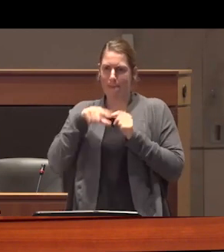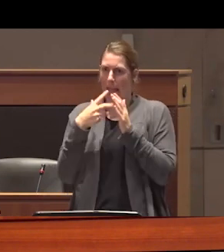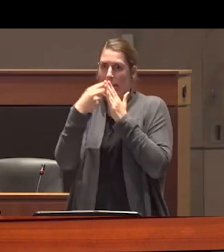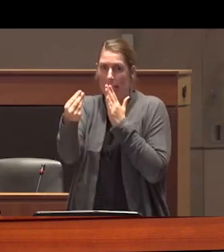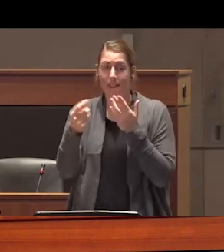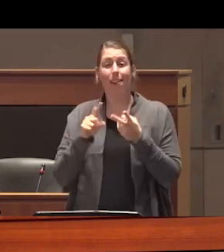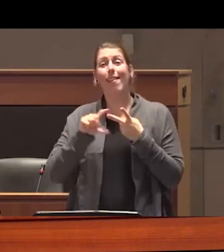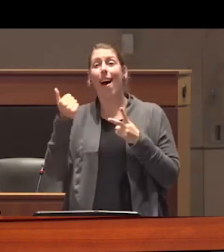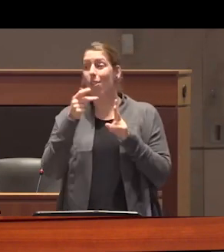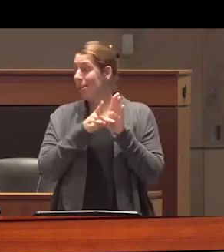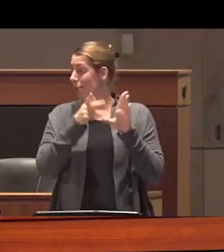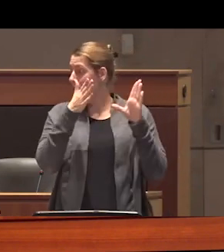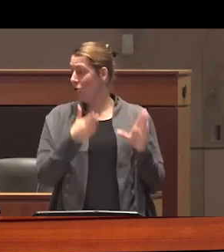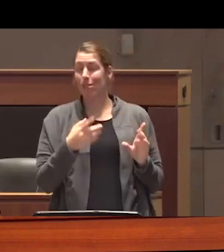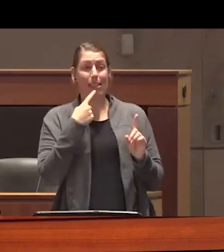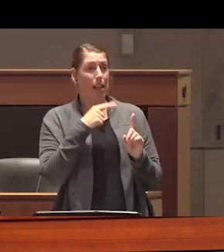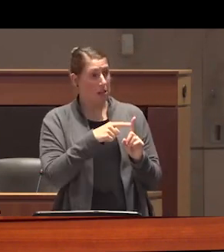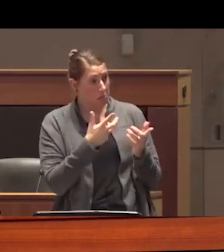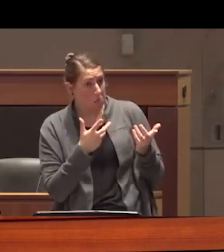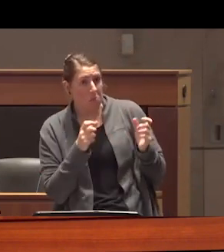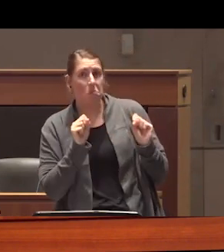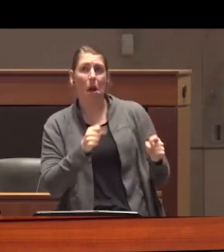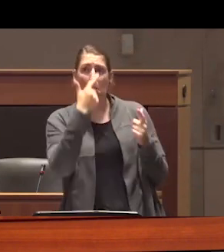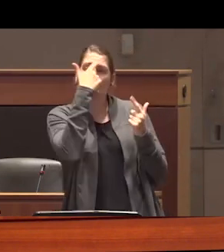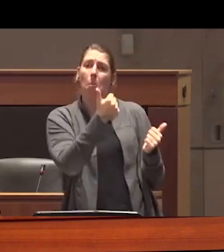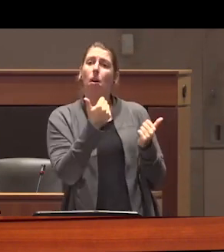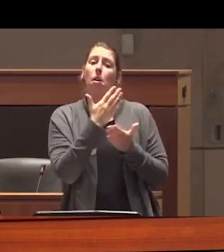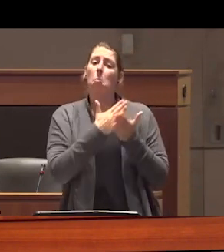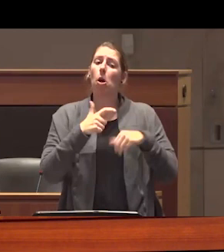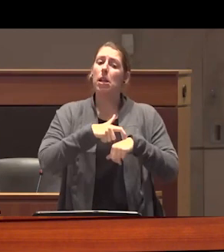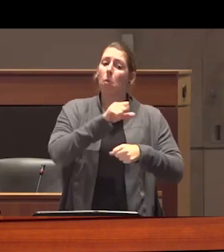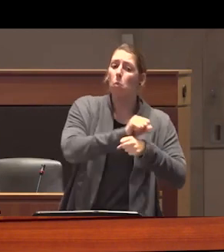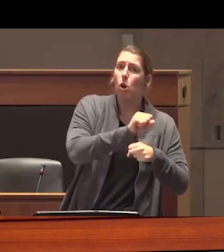more generous and I've said I can maybe maintain some form of part-time employment provided it is